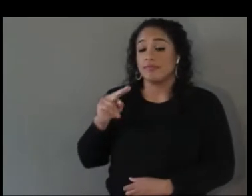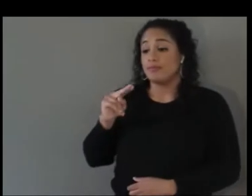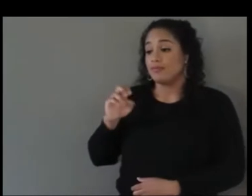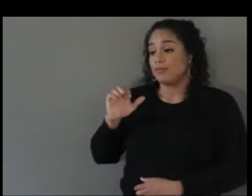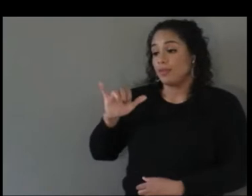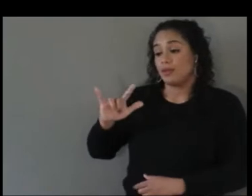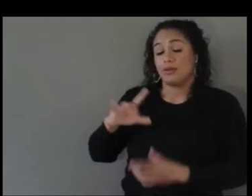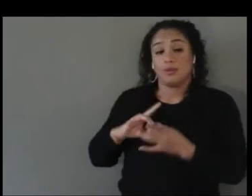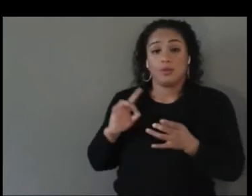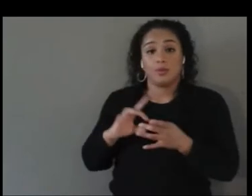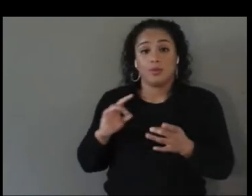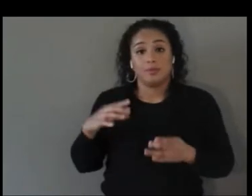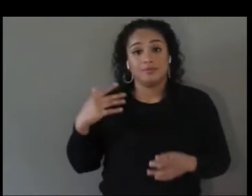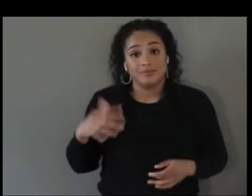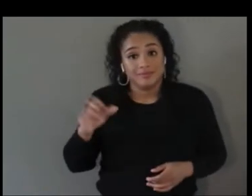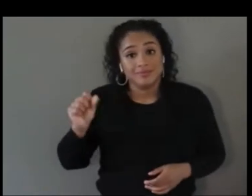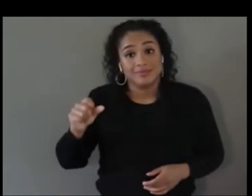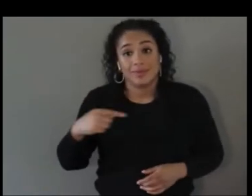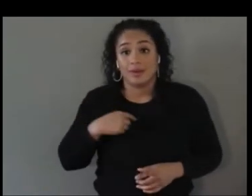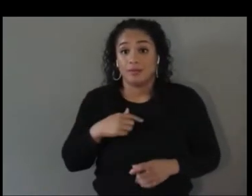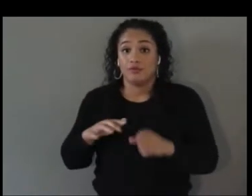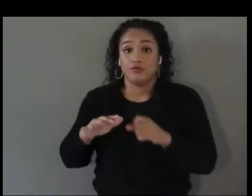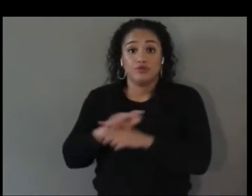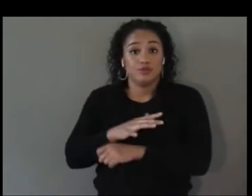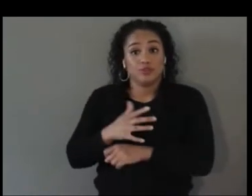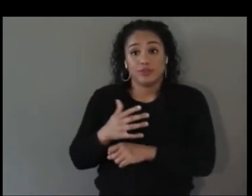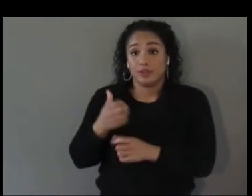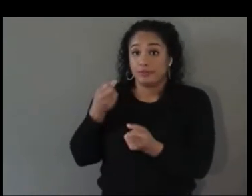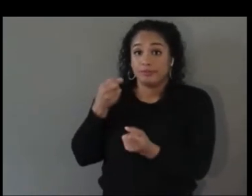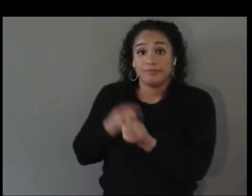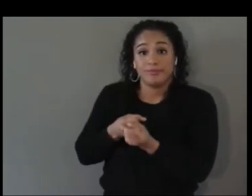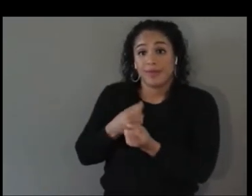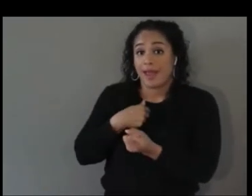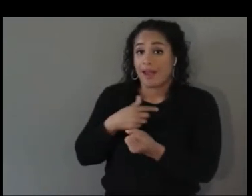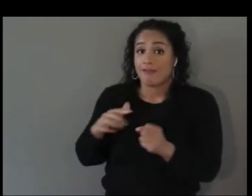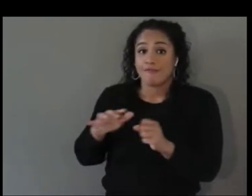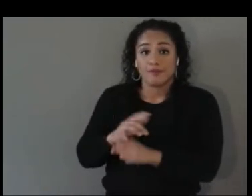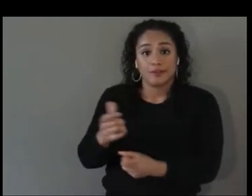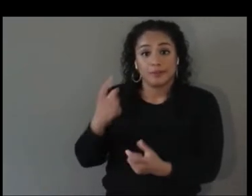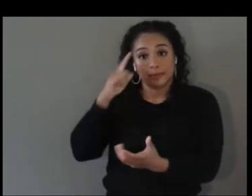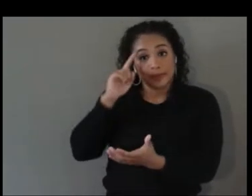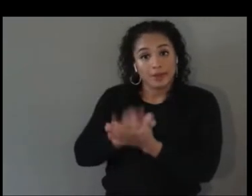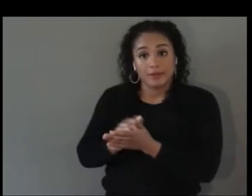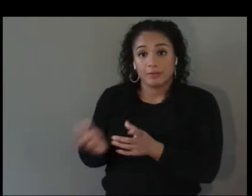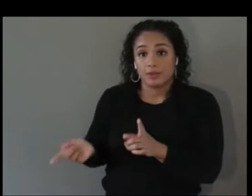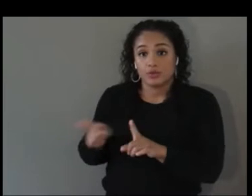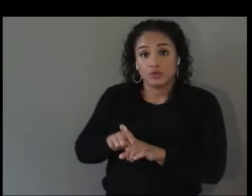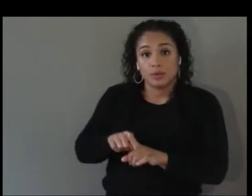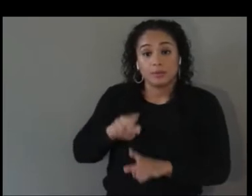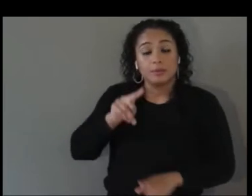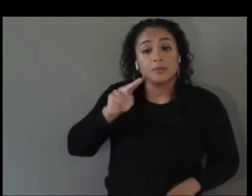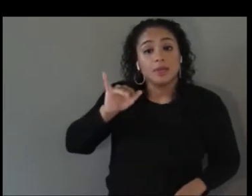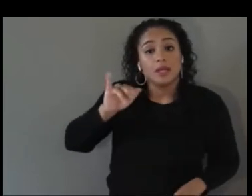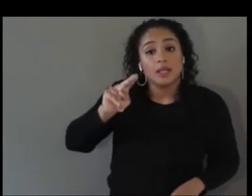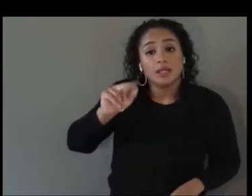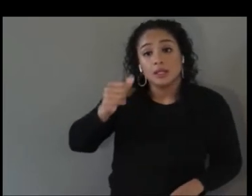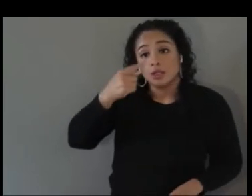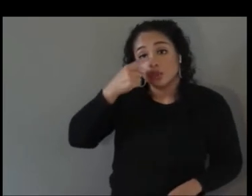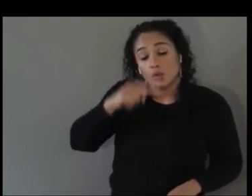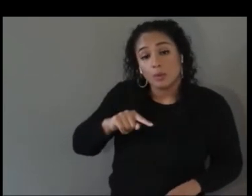I fully believe in mentorship. Nina, can you tell us a bit more about XRD.